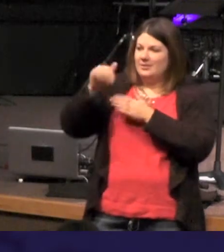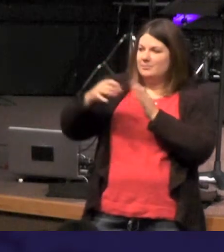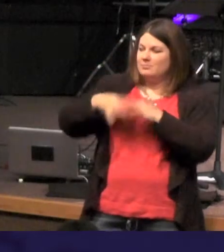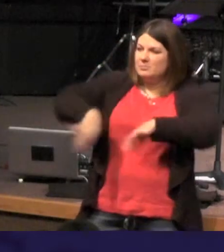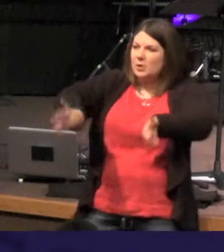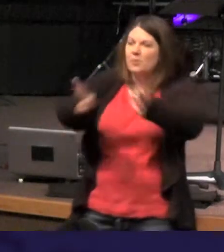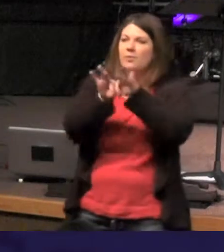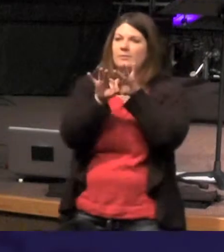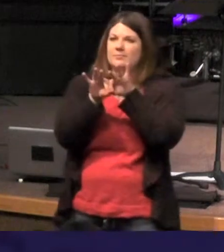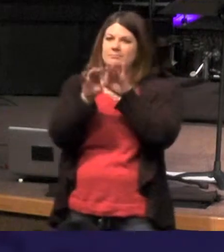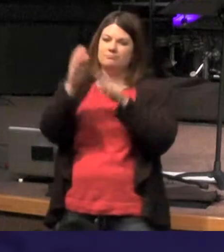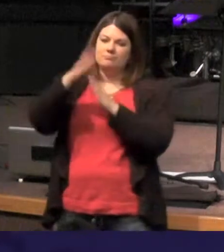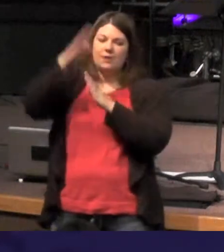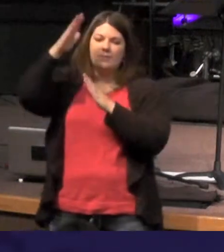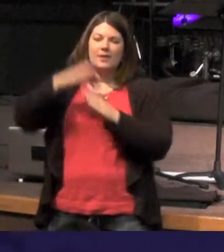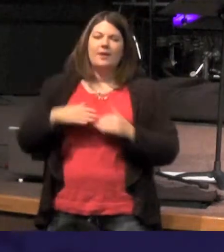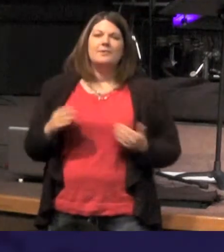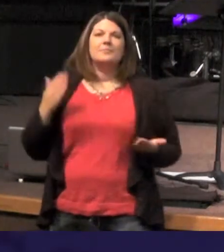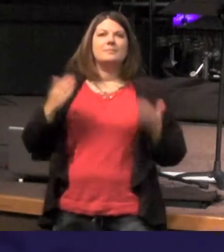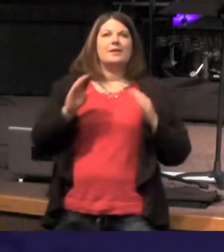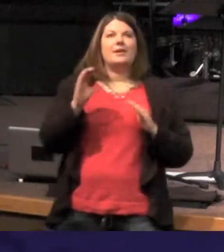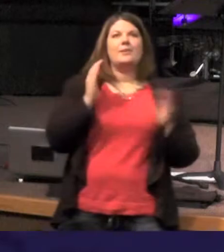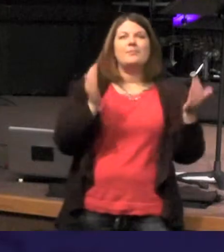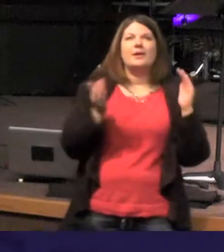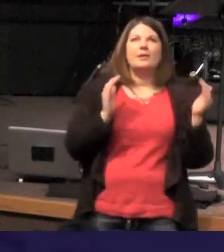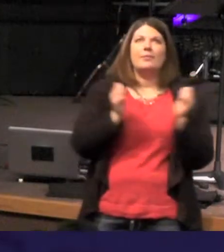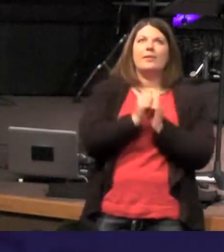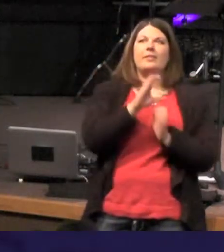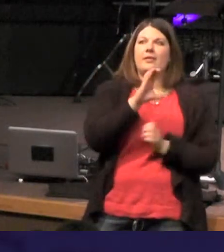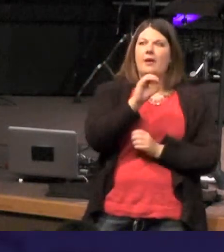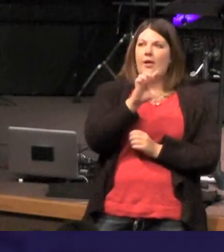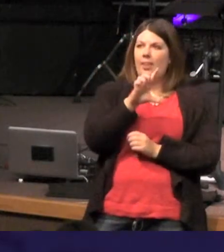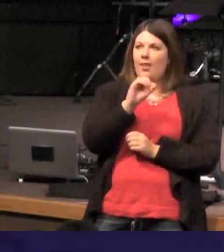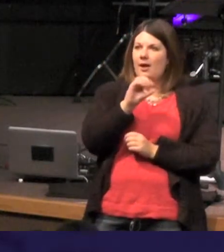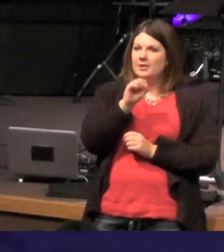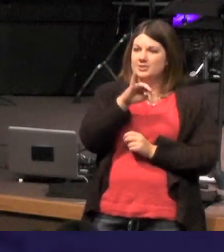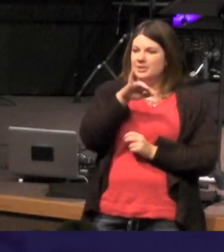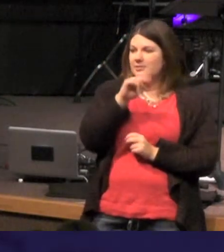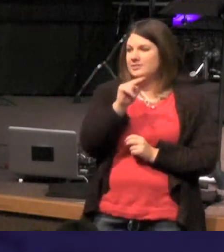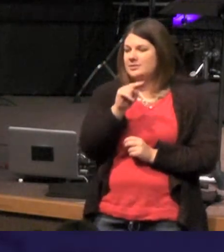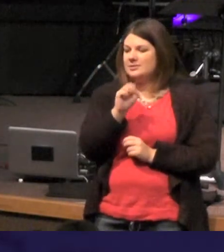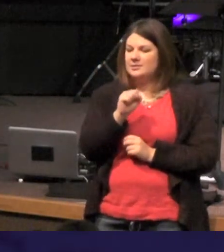a comparable one might be Colossians chapter 1 - and we're going to read that actually a little bit later but the